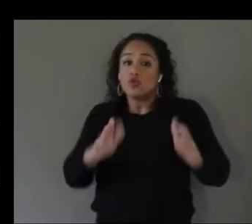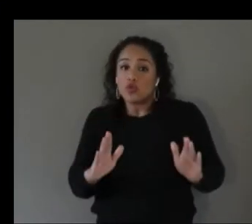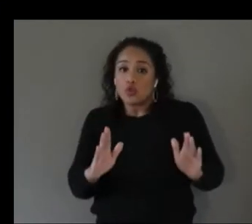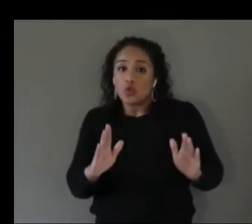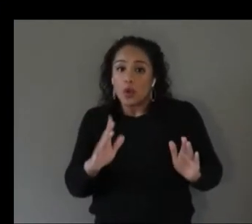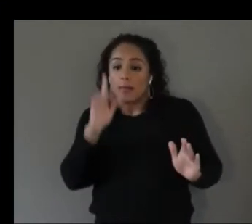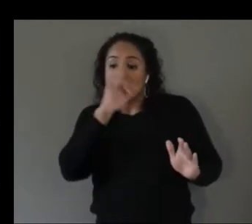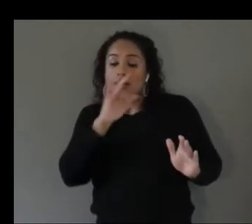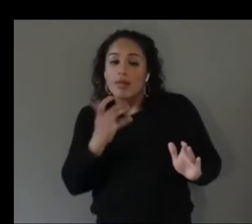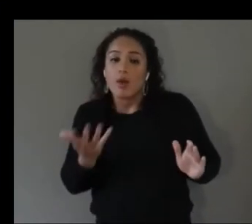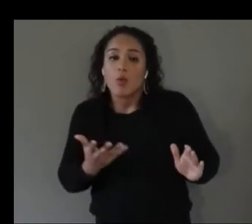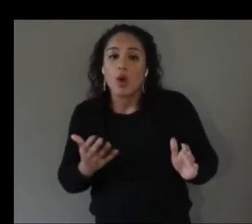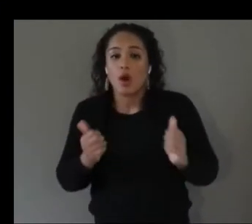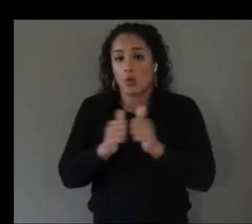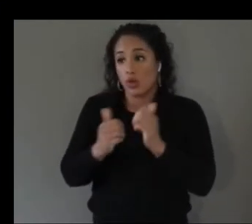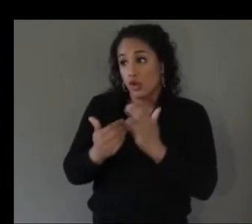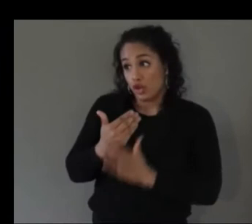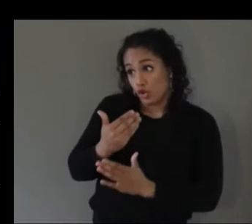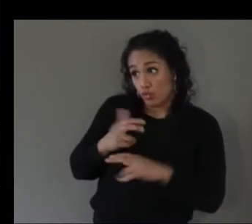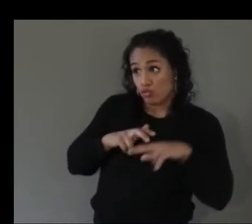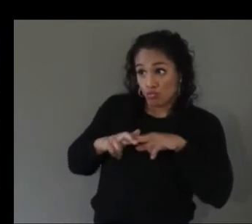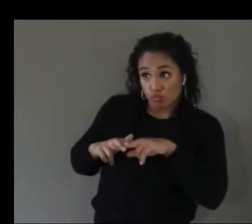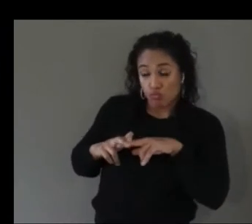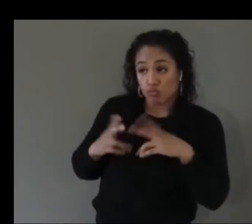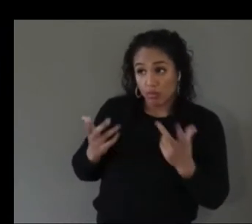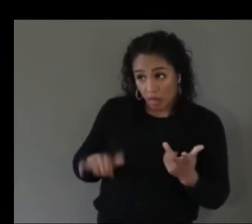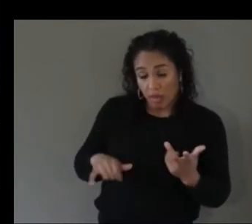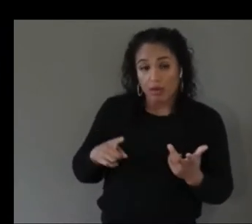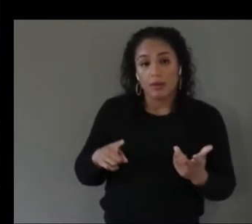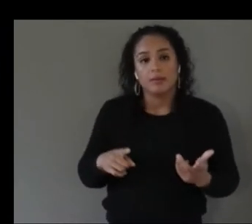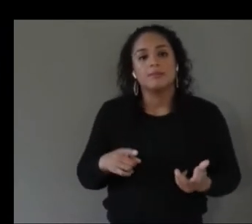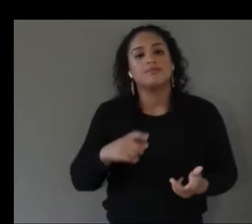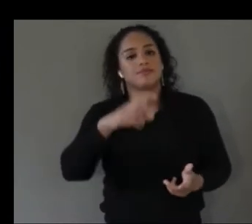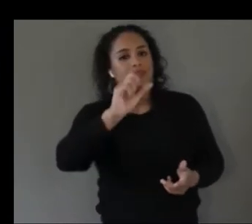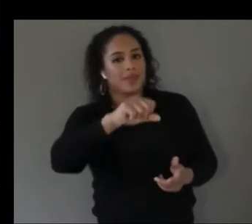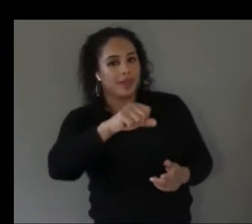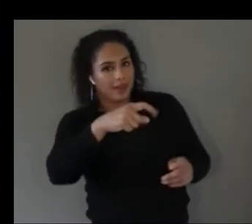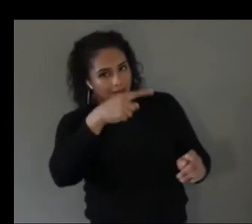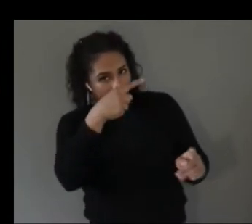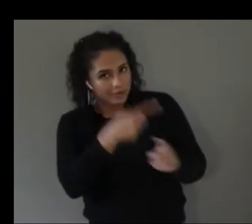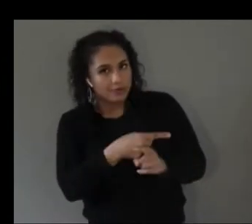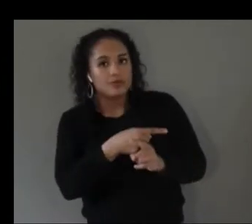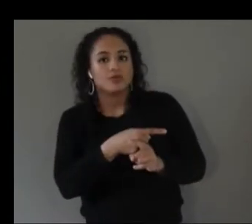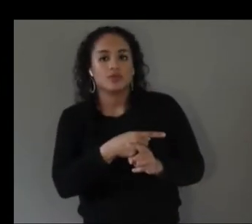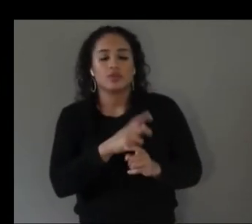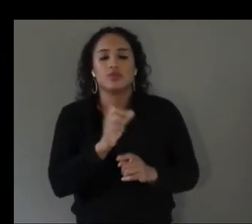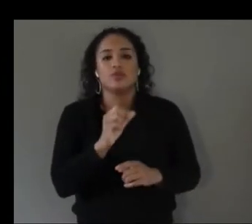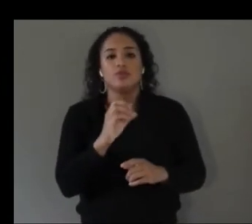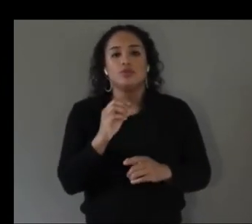yes that's correct so you might want to um you can imagine uh just to state a little bit more